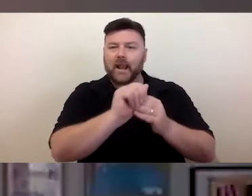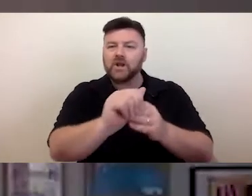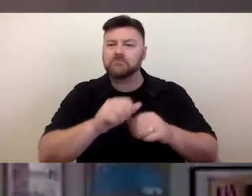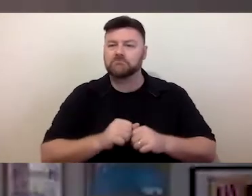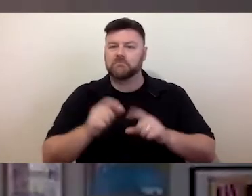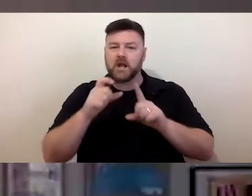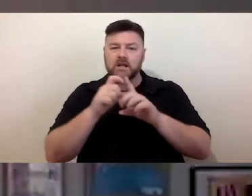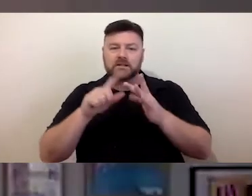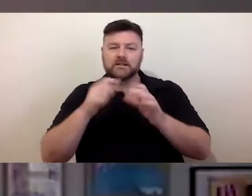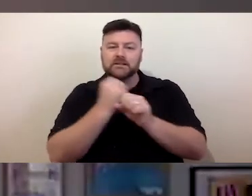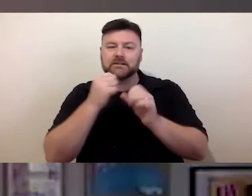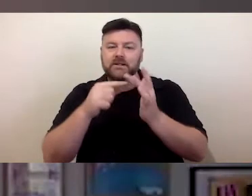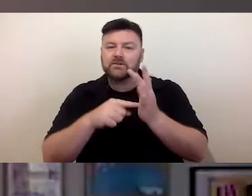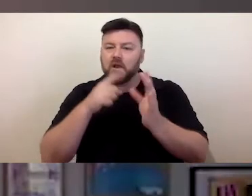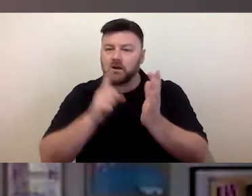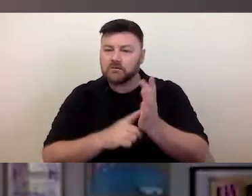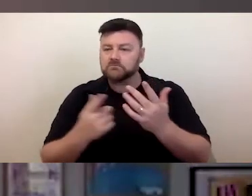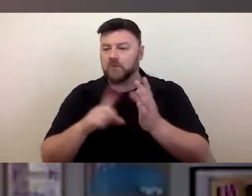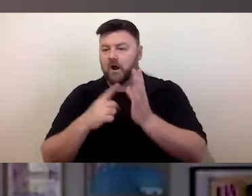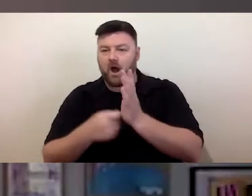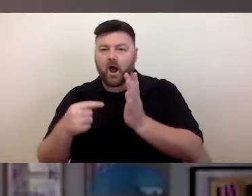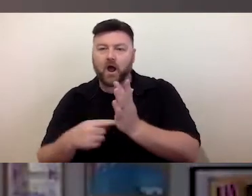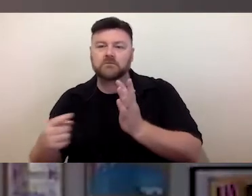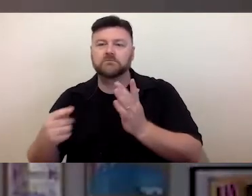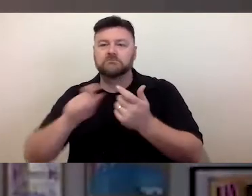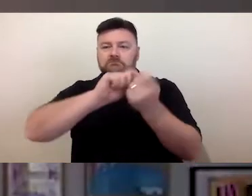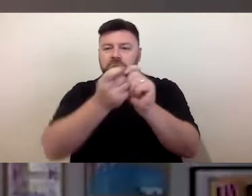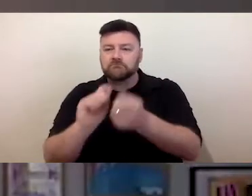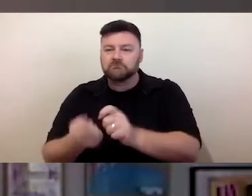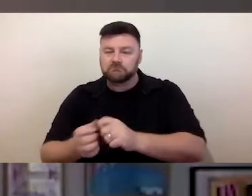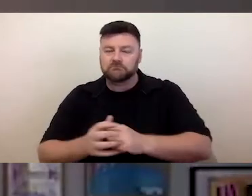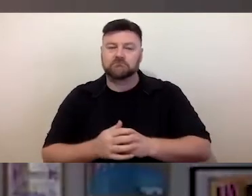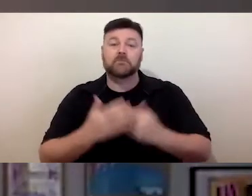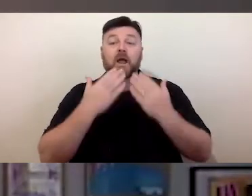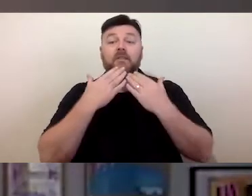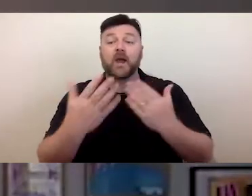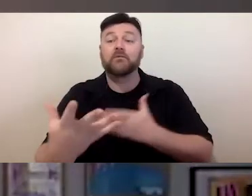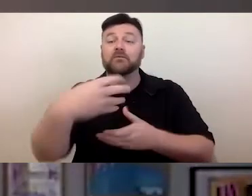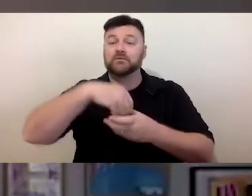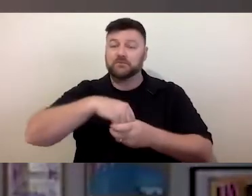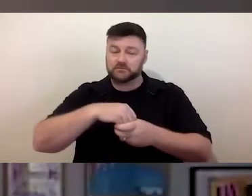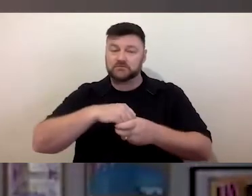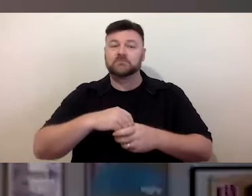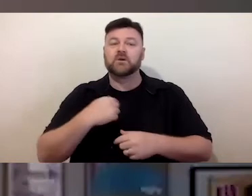Thank you for continuing to join us through these live webinars. I acknowledge that digital screens can be problematic,